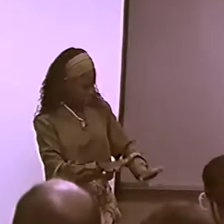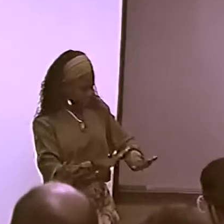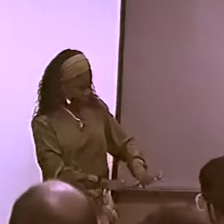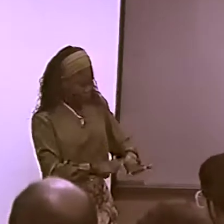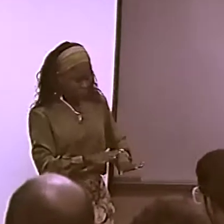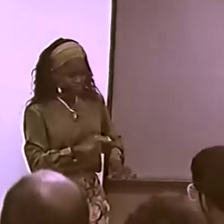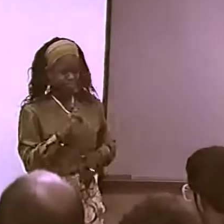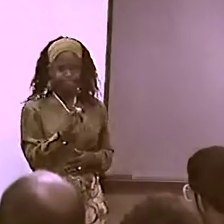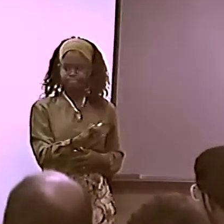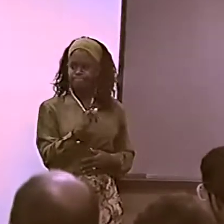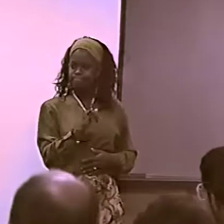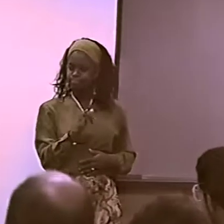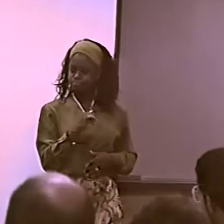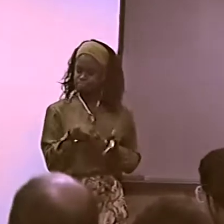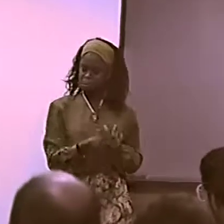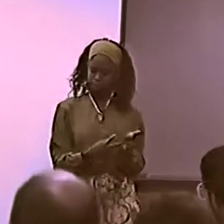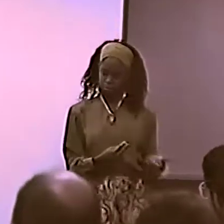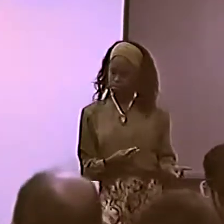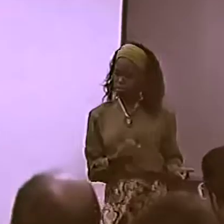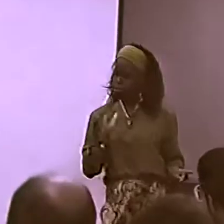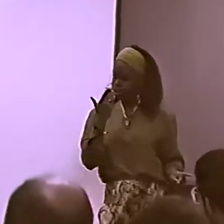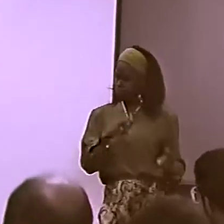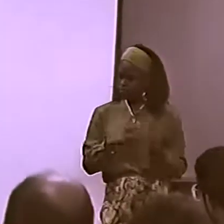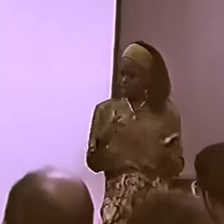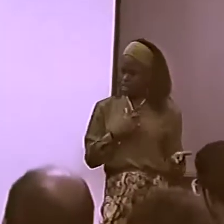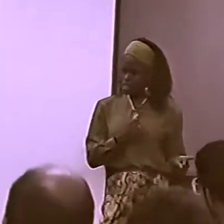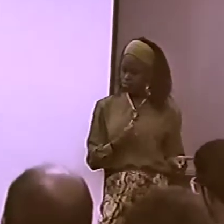AND MY RESPONSE TO THIS IS...